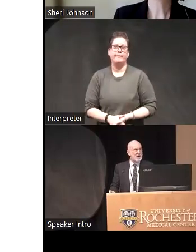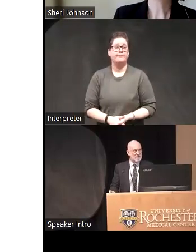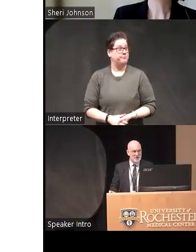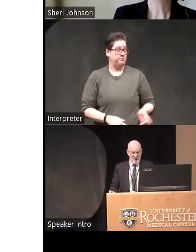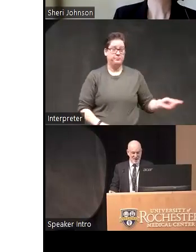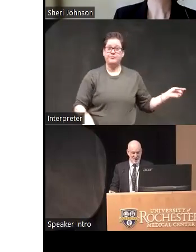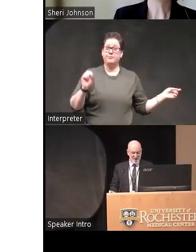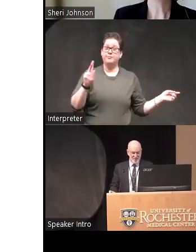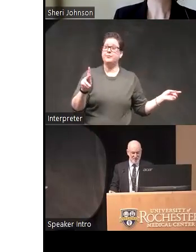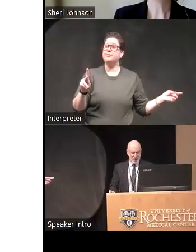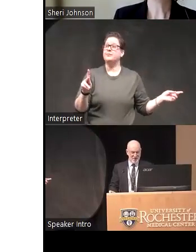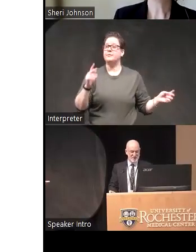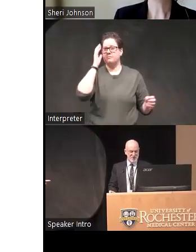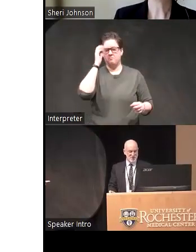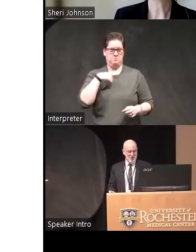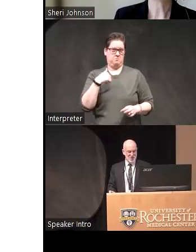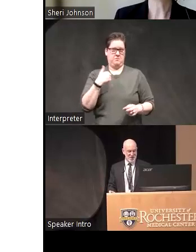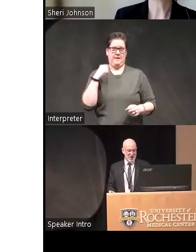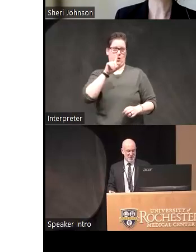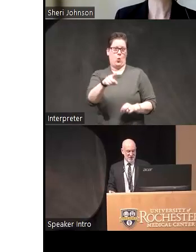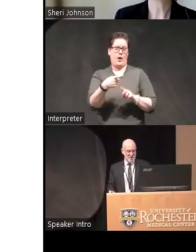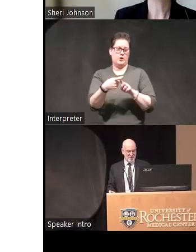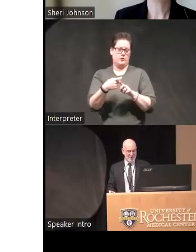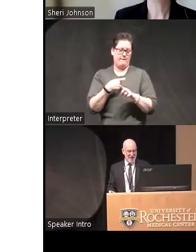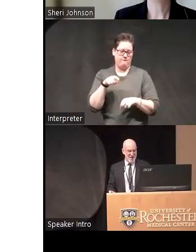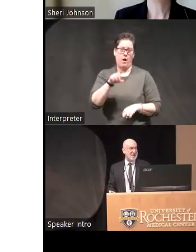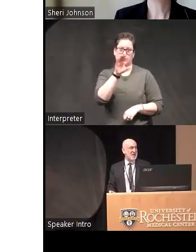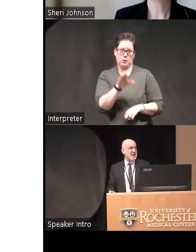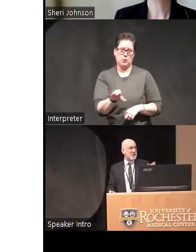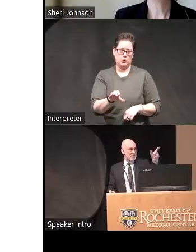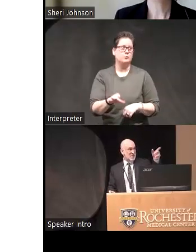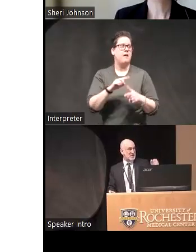okay um I'm going to do a question here now from that came in online and then get